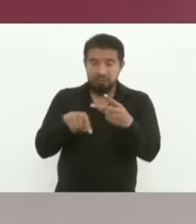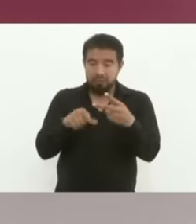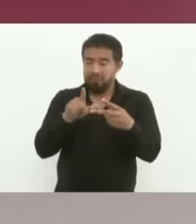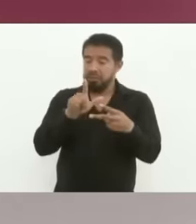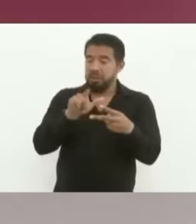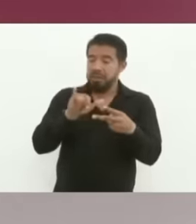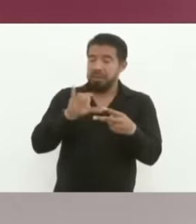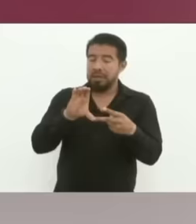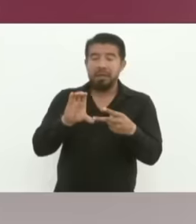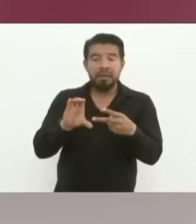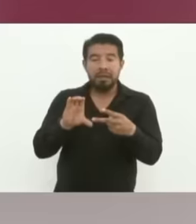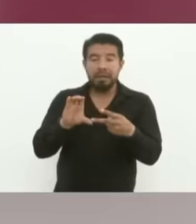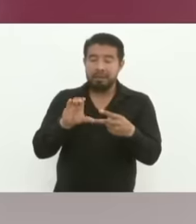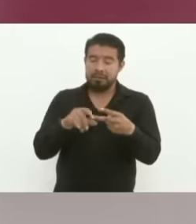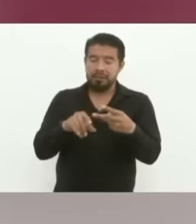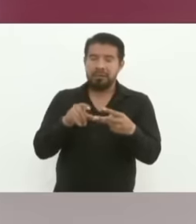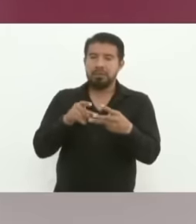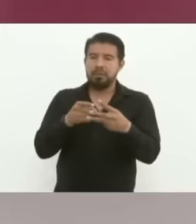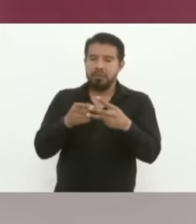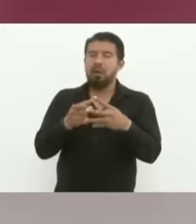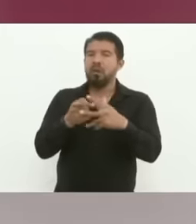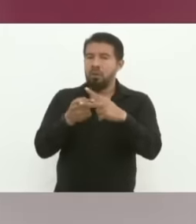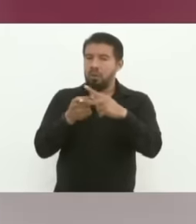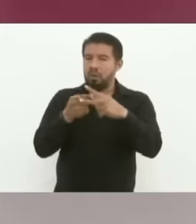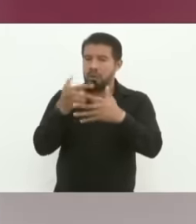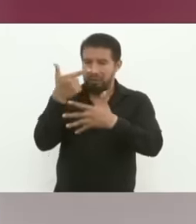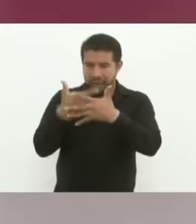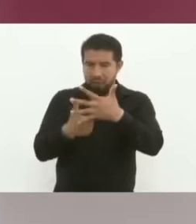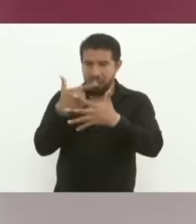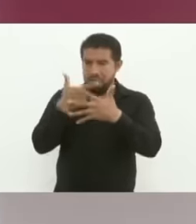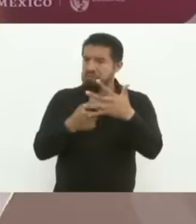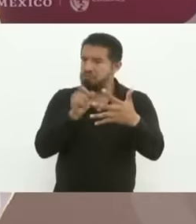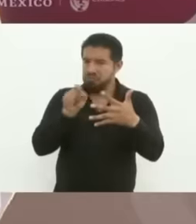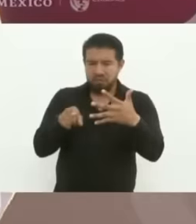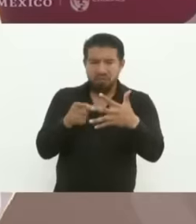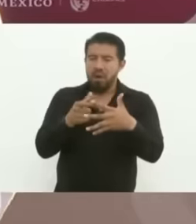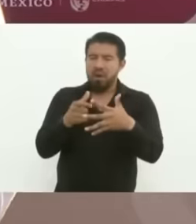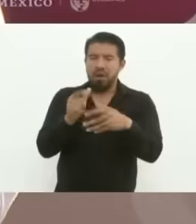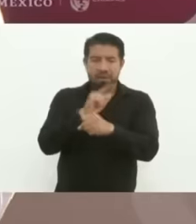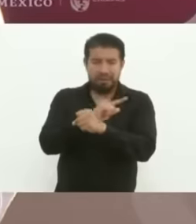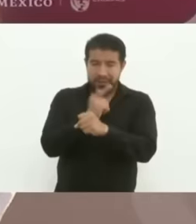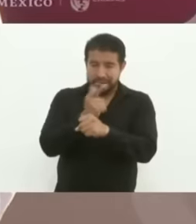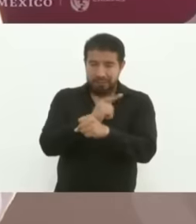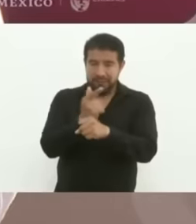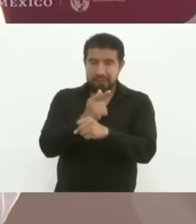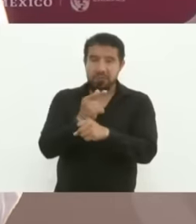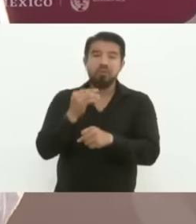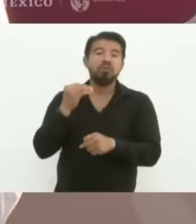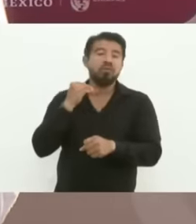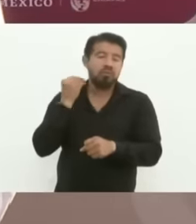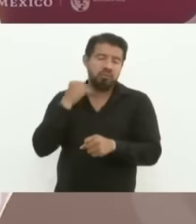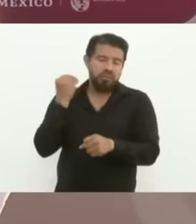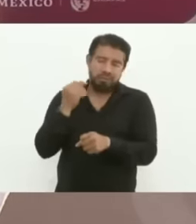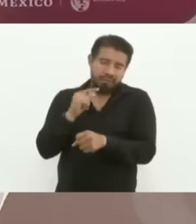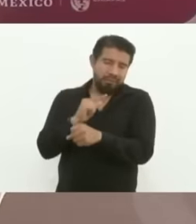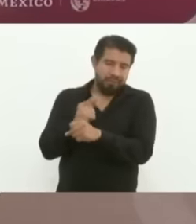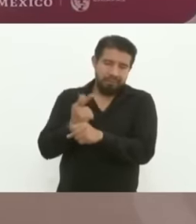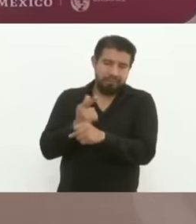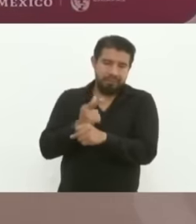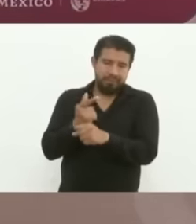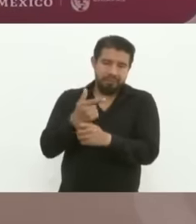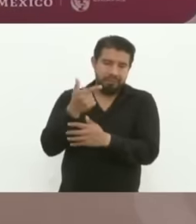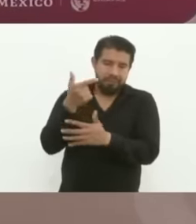the accountant is a graduate; and the lawyer is of course a graduate, but then you